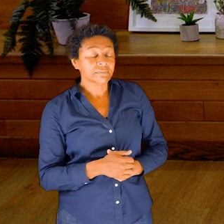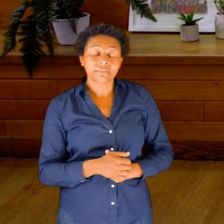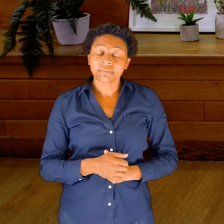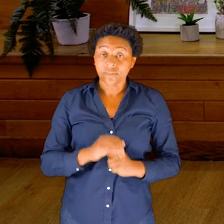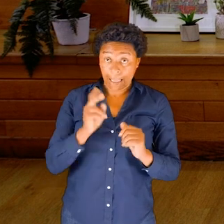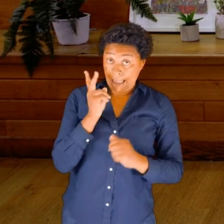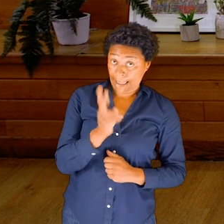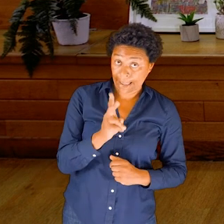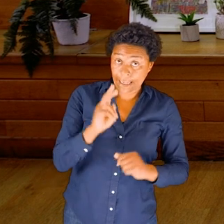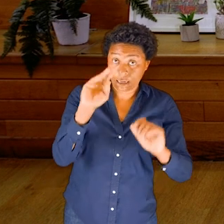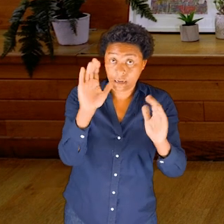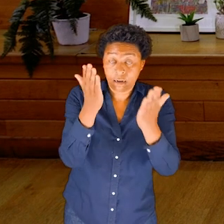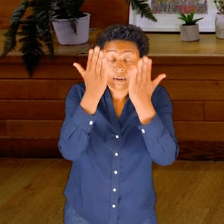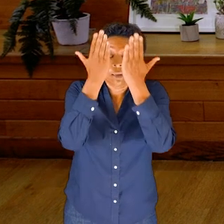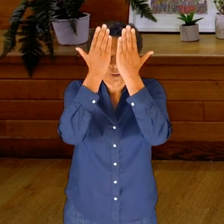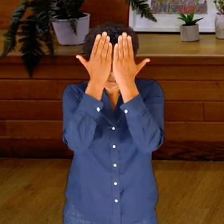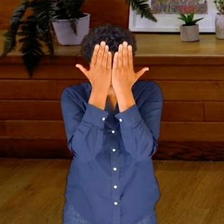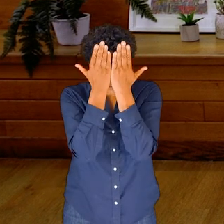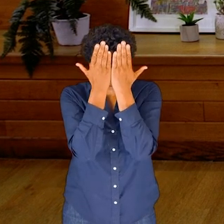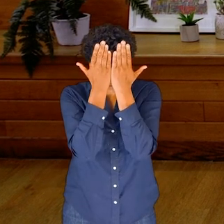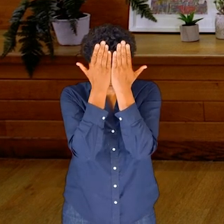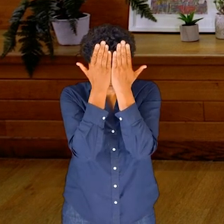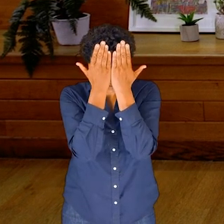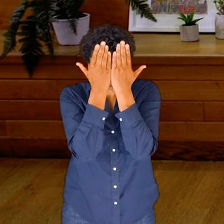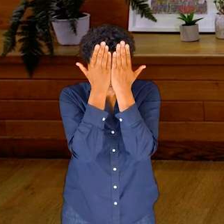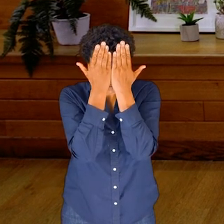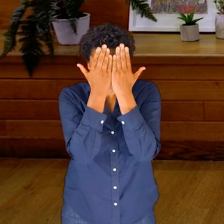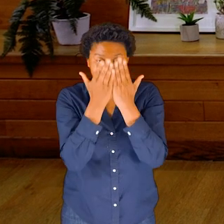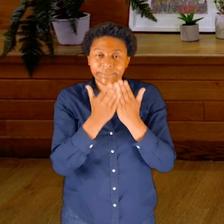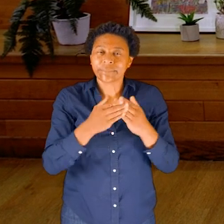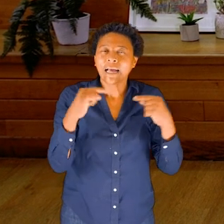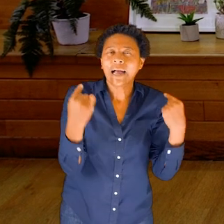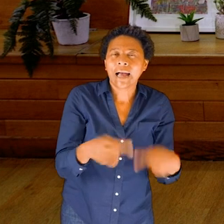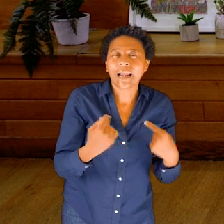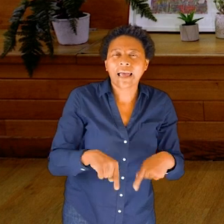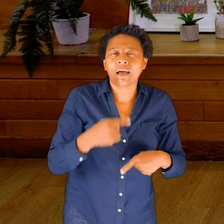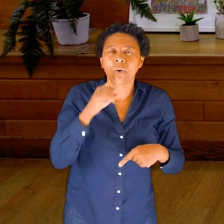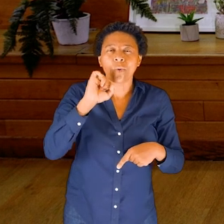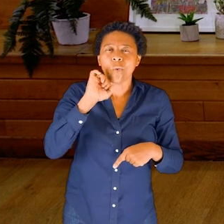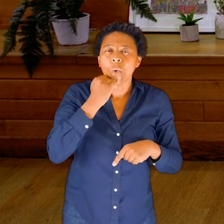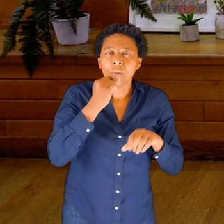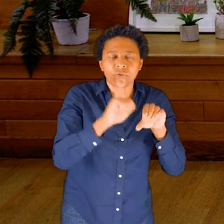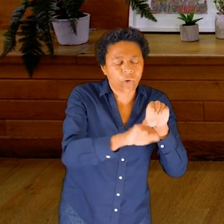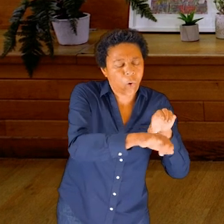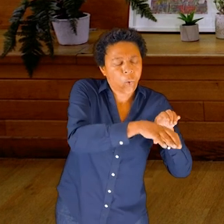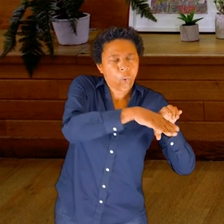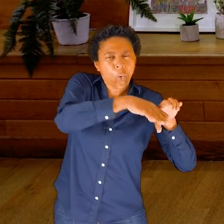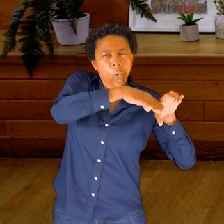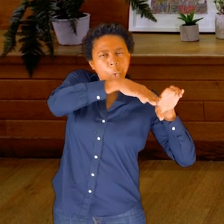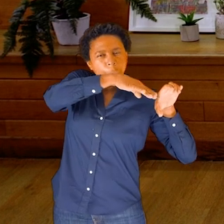closed eyes, and let this energy or this heat move through the eyelids,